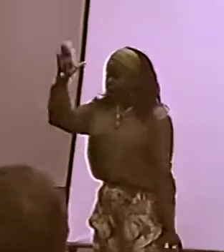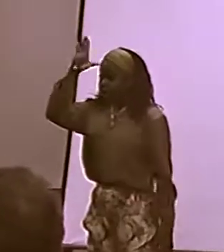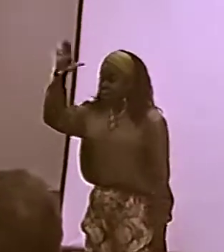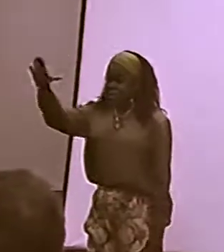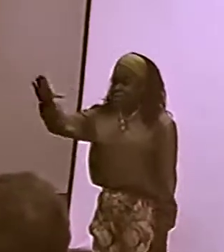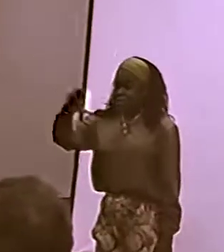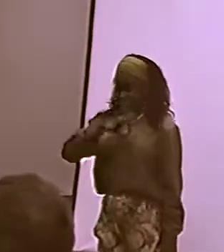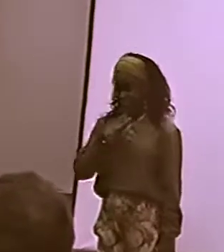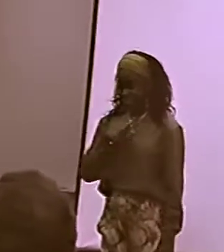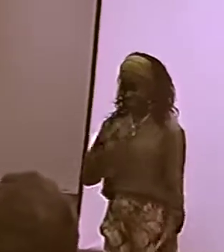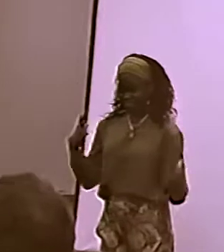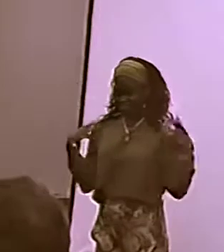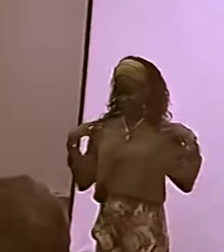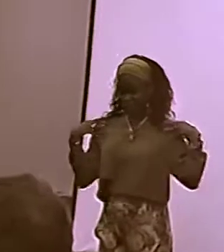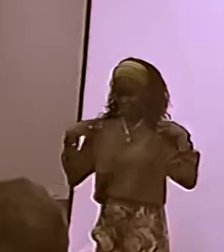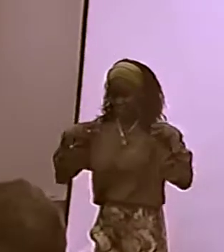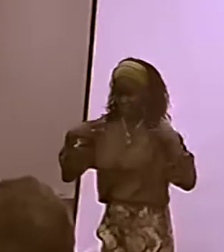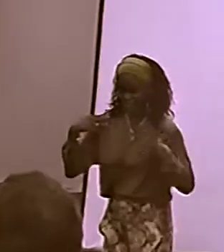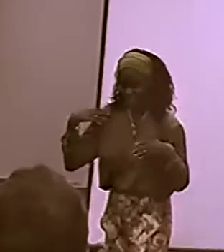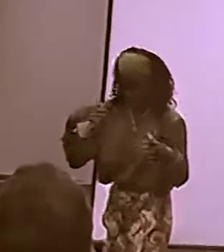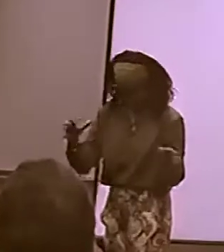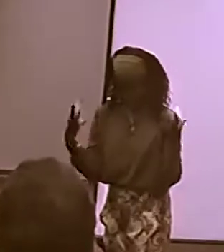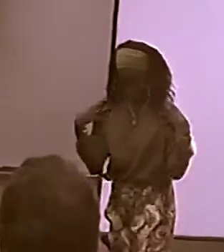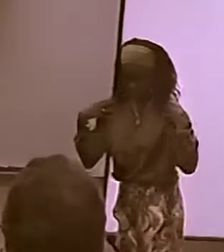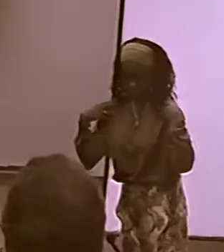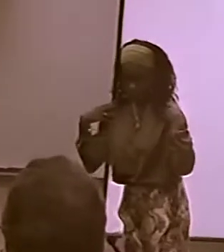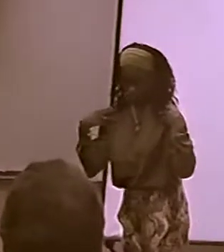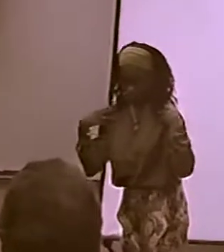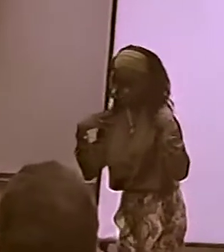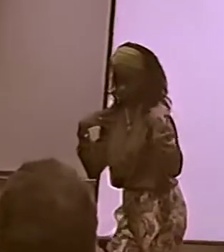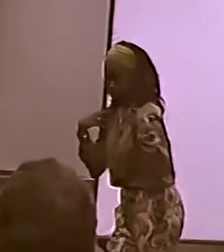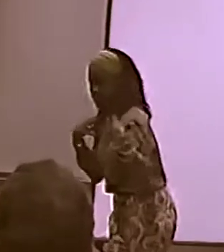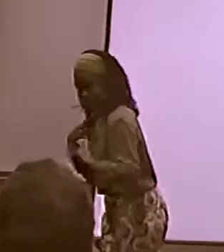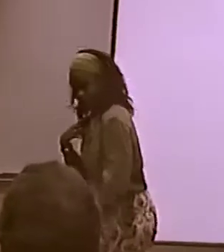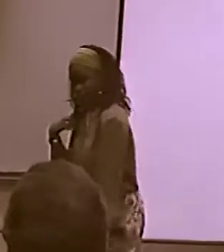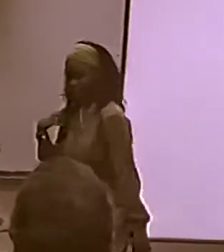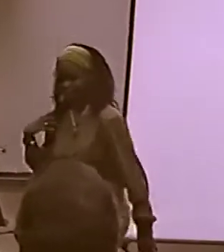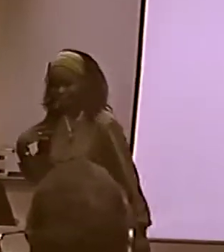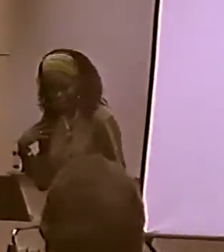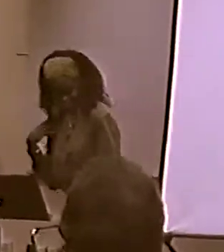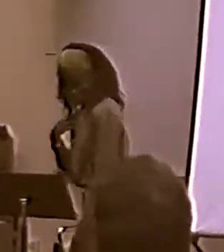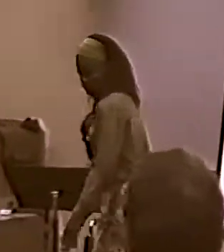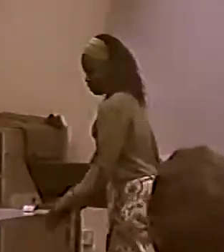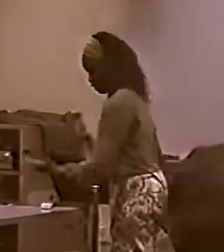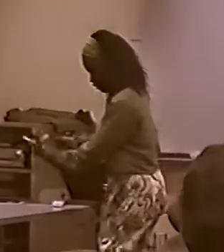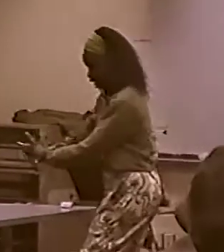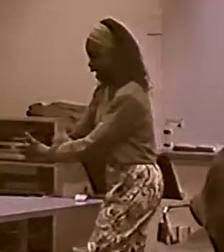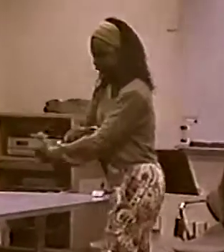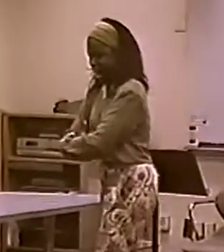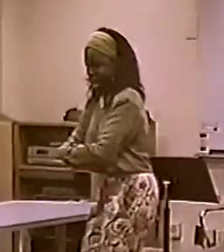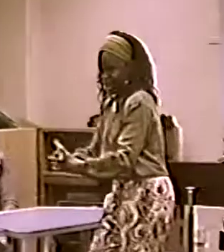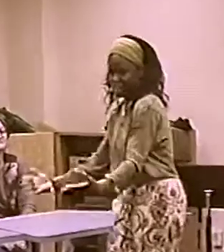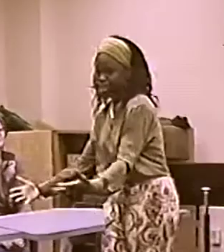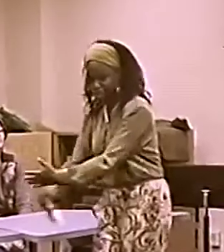OK. AND I WANT YOU TO NOTICE THE BLACK MAN. HE TENDS TO ROLL HIS SHOULDERS FORWARD A LITTLE BIT.